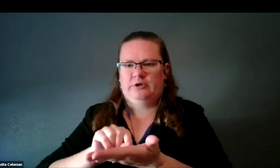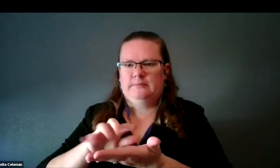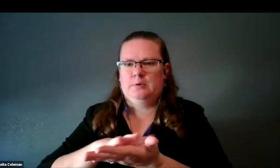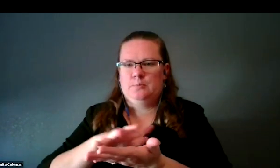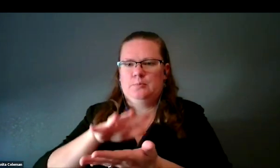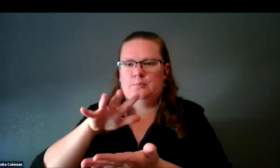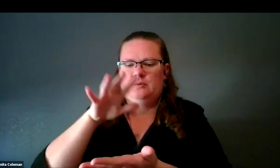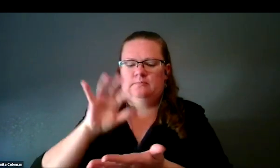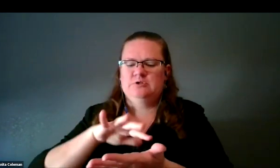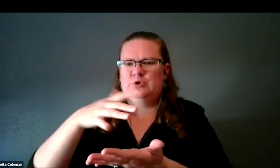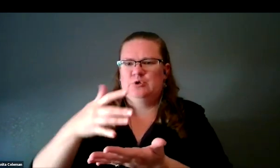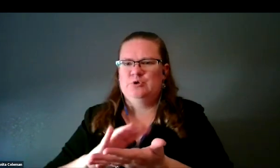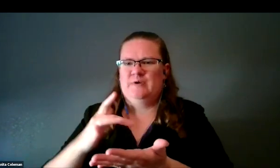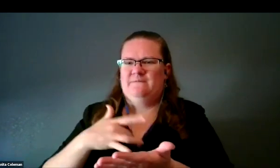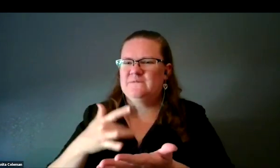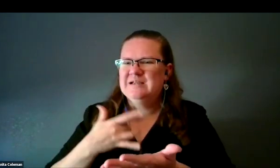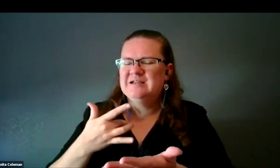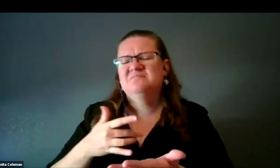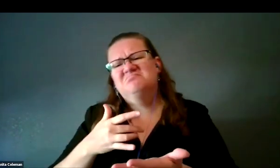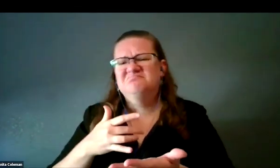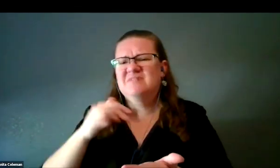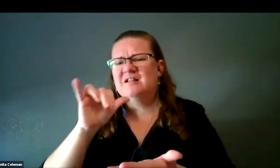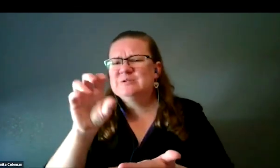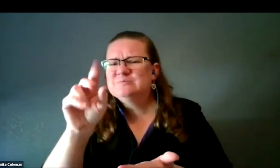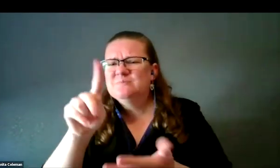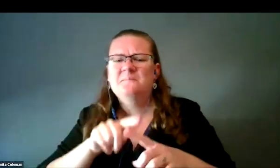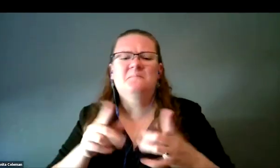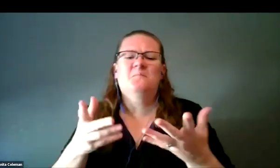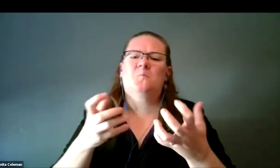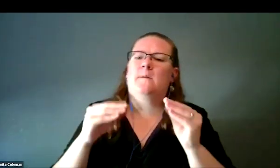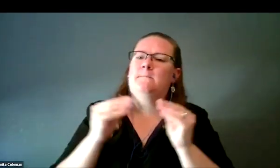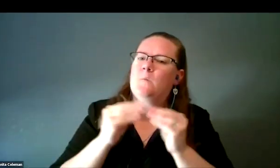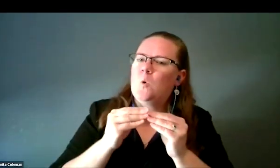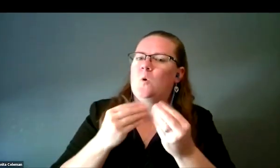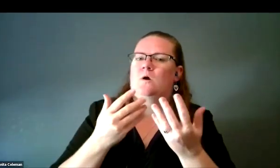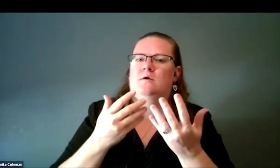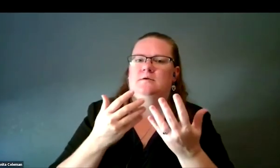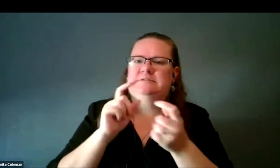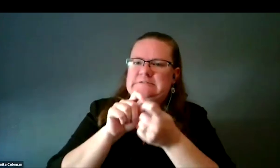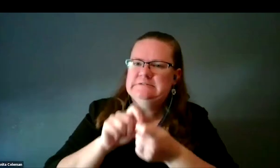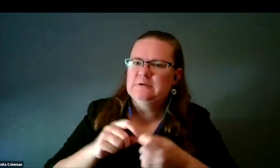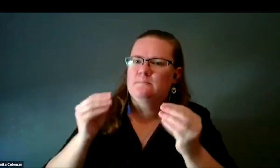but we wanted to do something with a little higher fidelity. The purpose, again, I'm just going to pound this one,